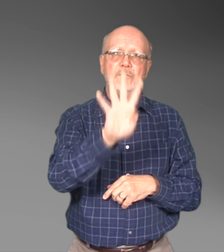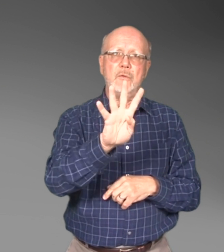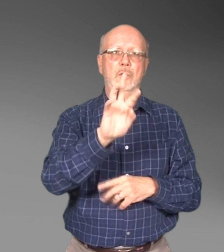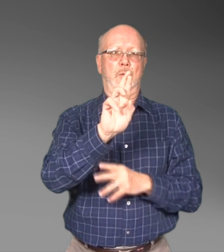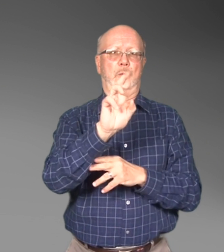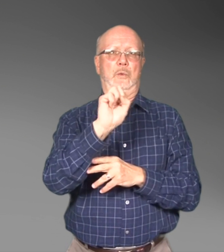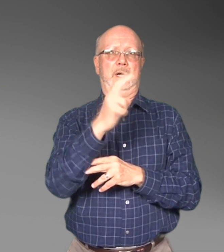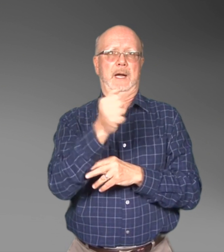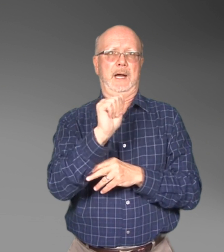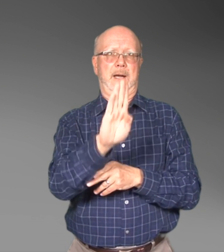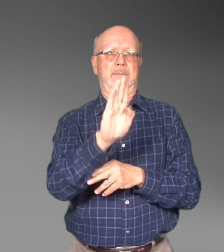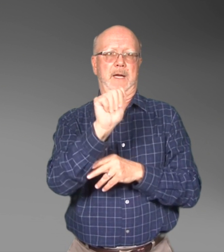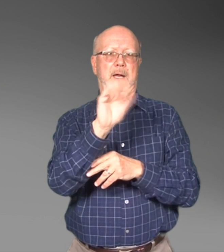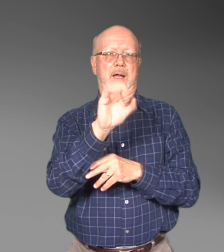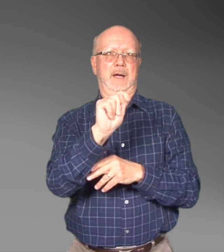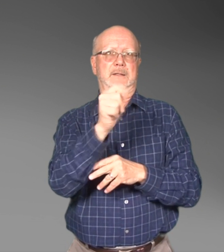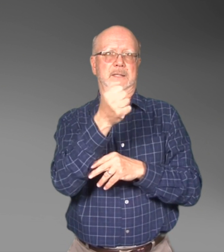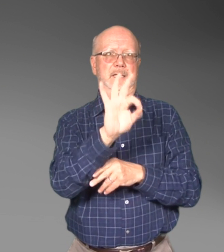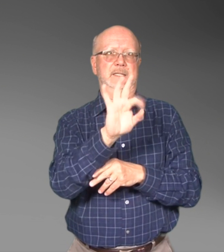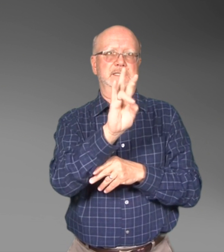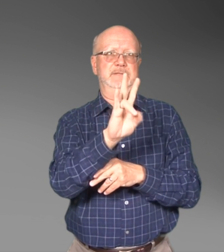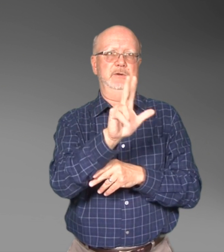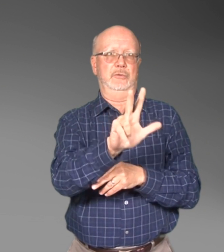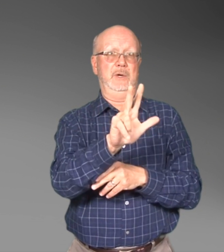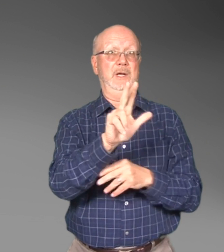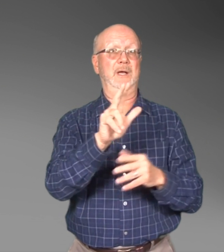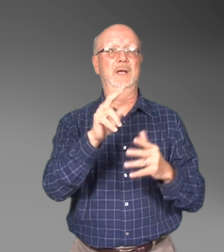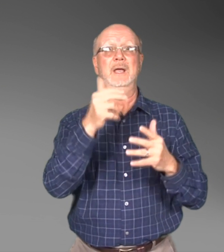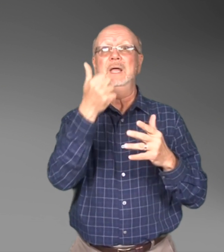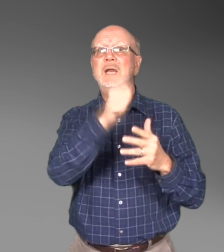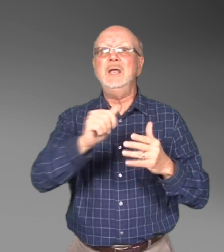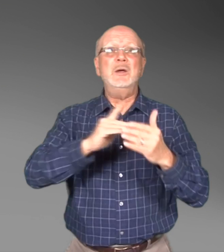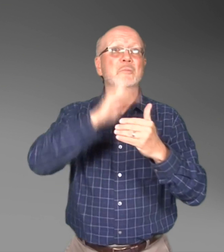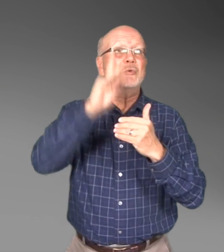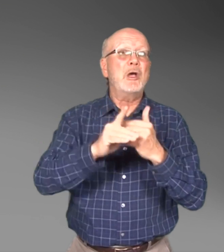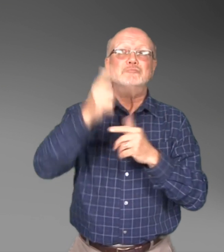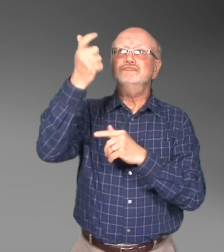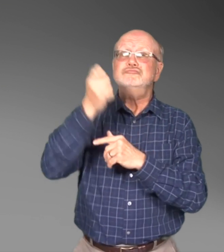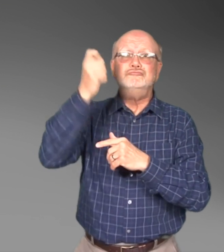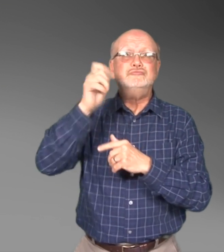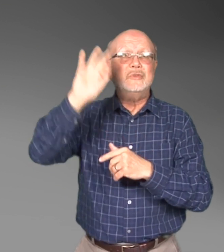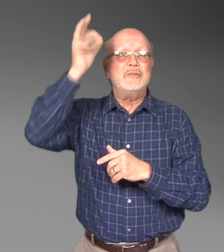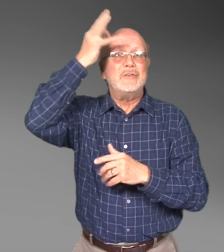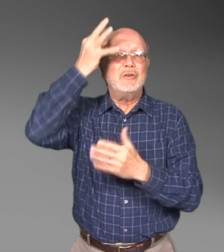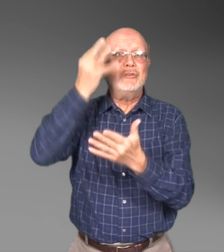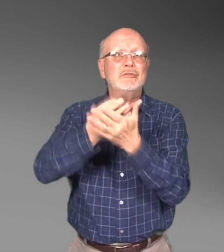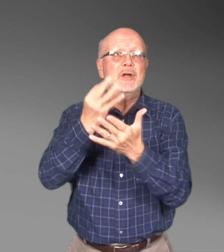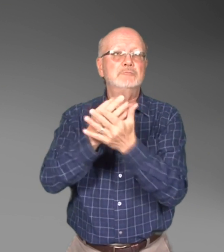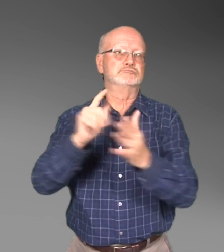Section 504 of the Rehab Act forbids discrimination in any program